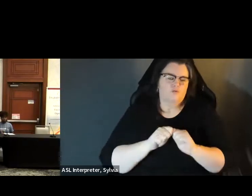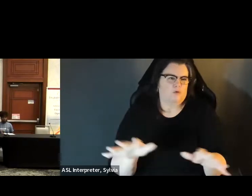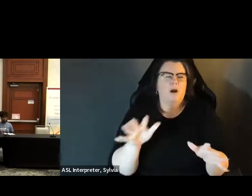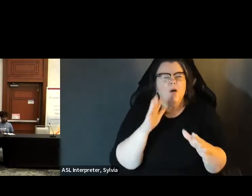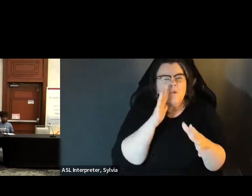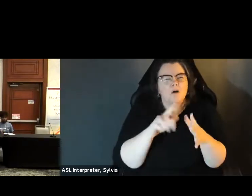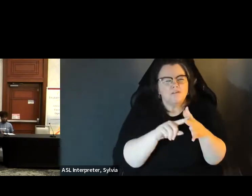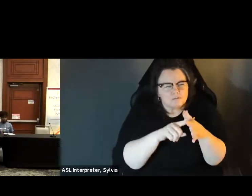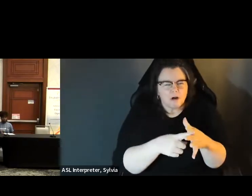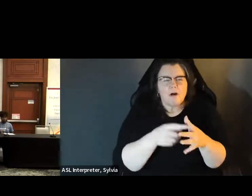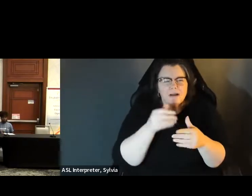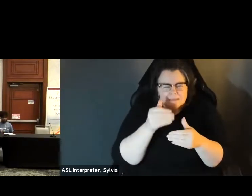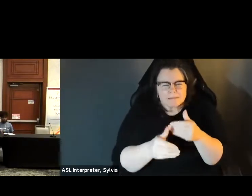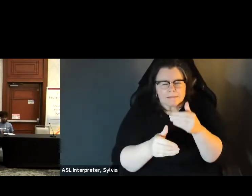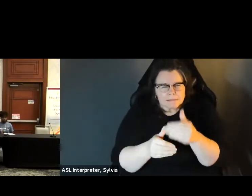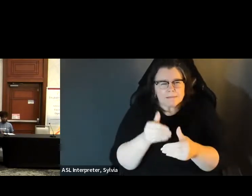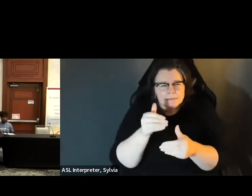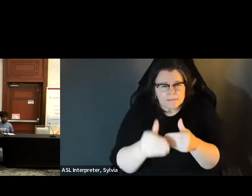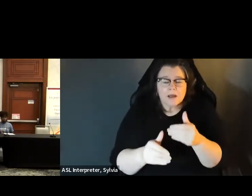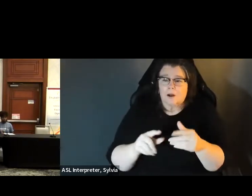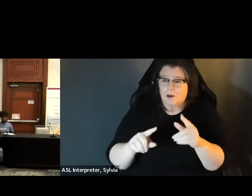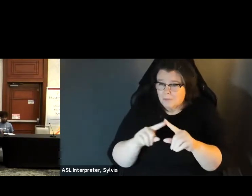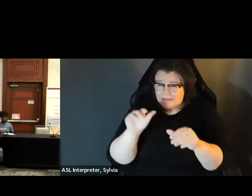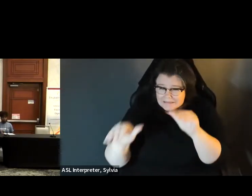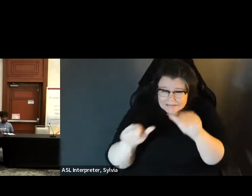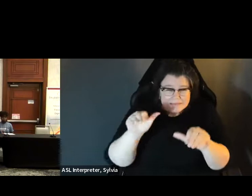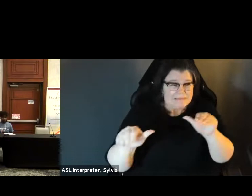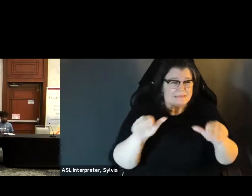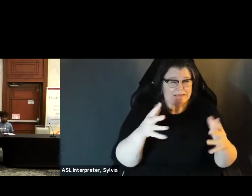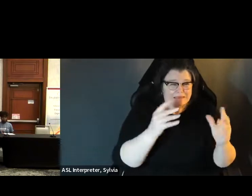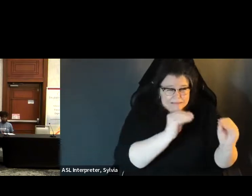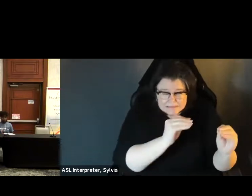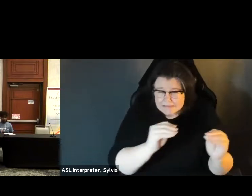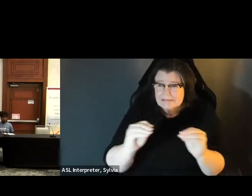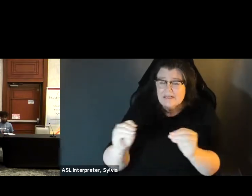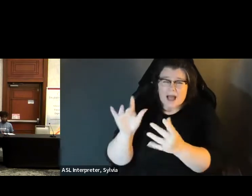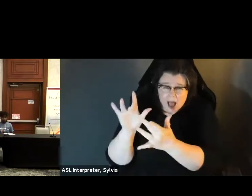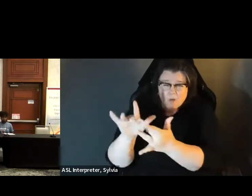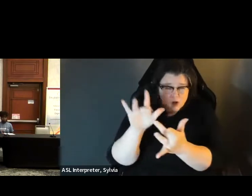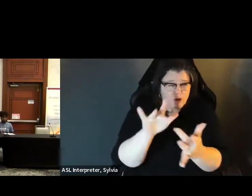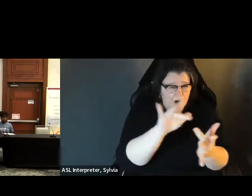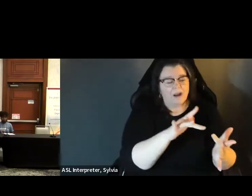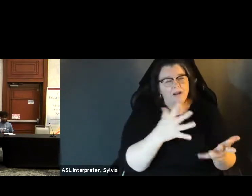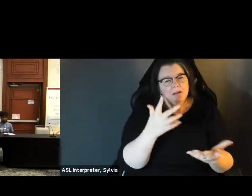and it will start fairly small at first